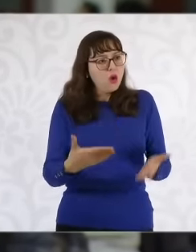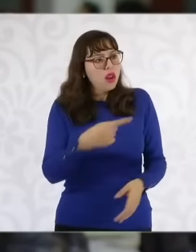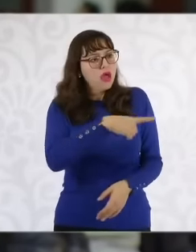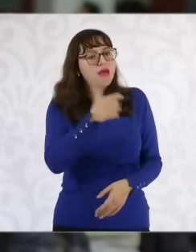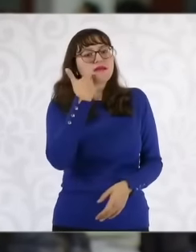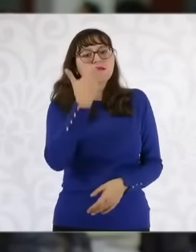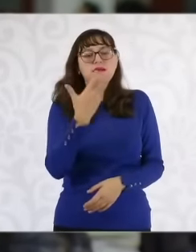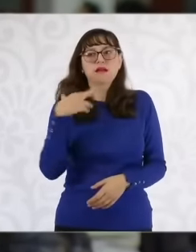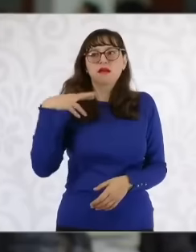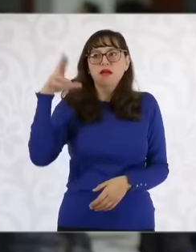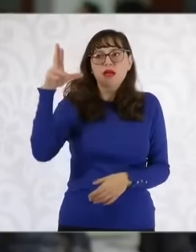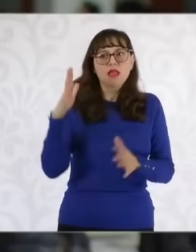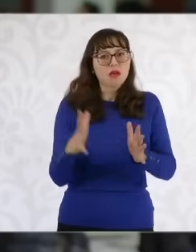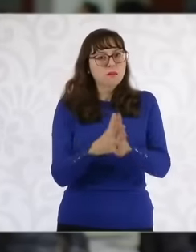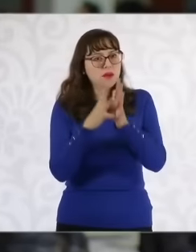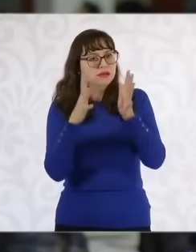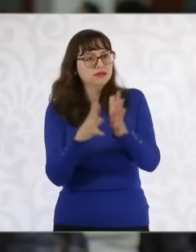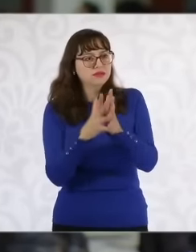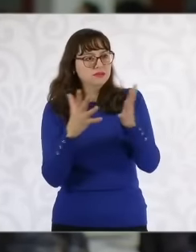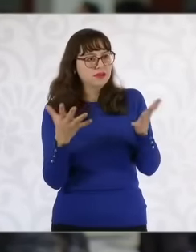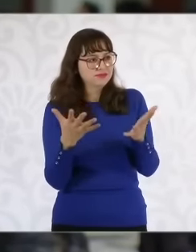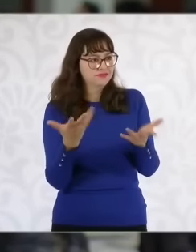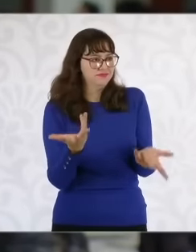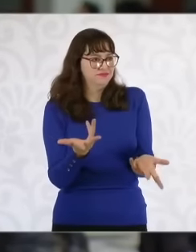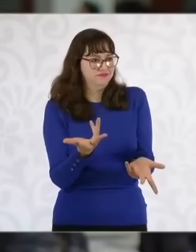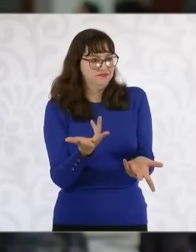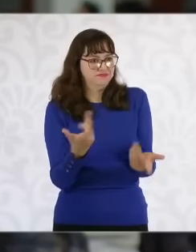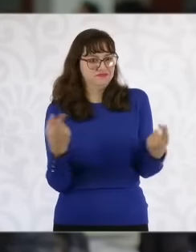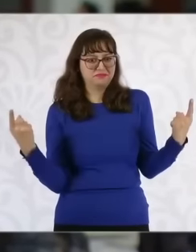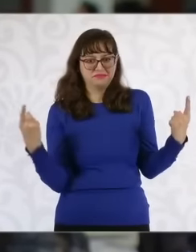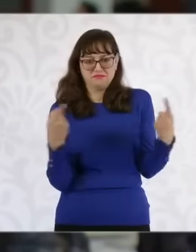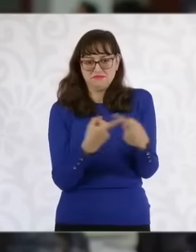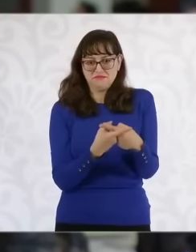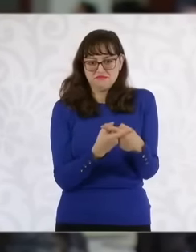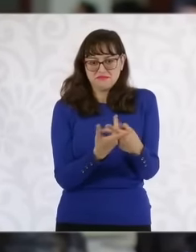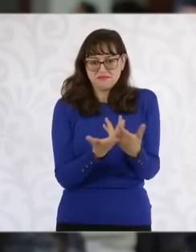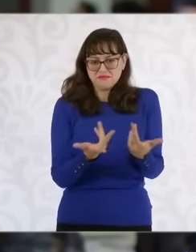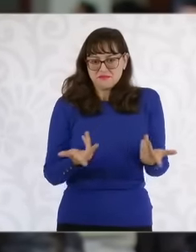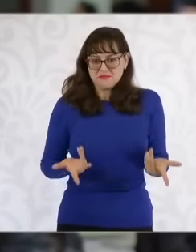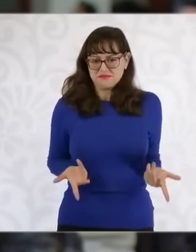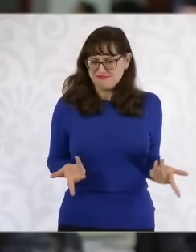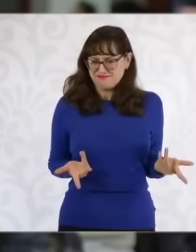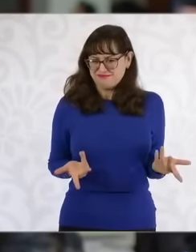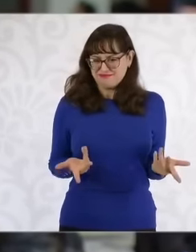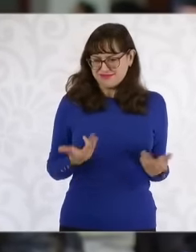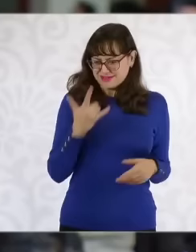when figures linked to PAN also raise their hands to participate and legitimize the